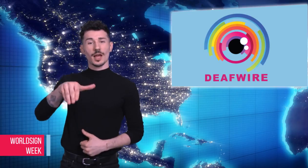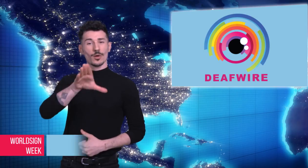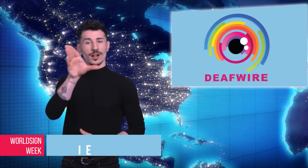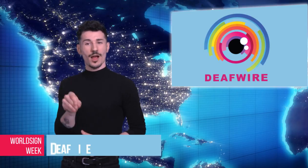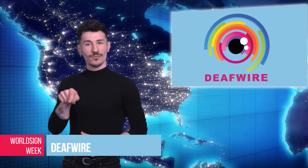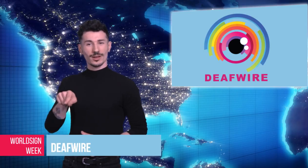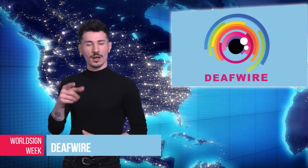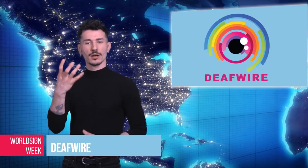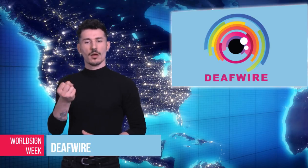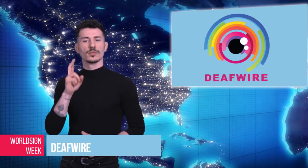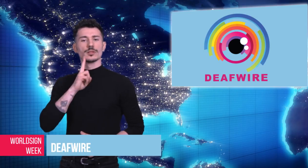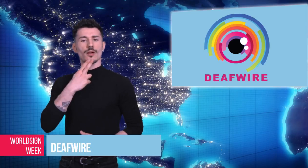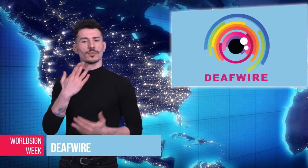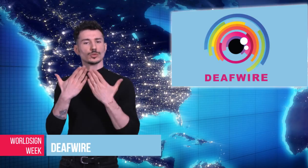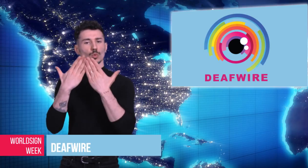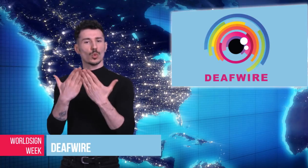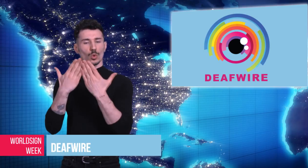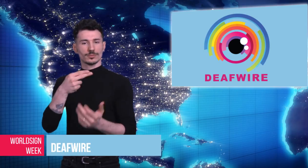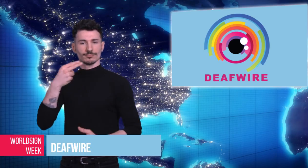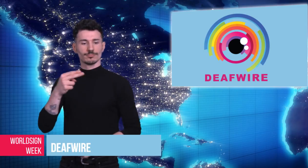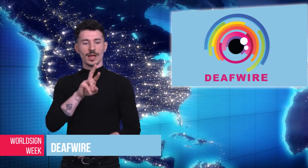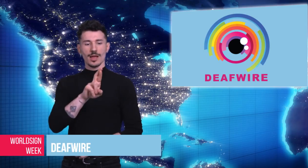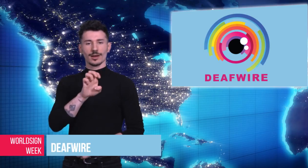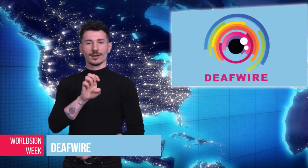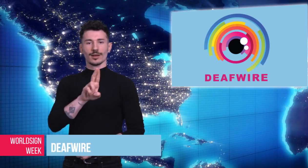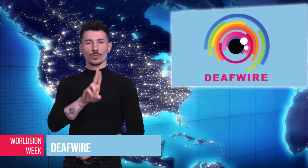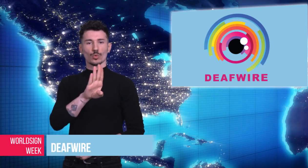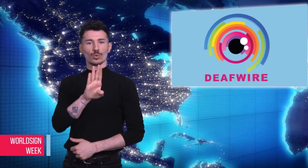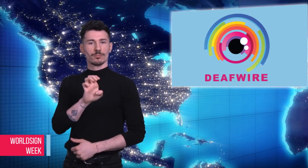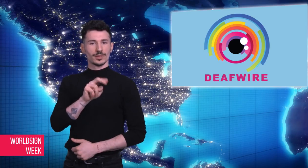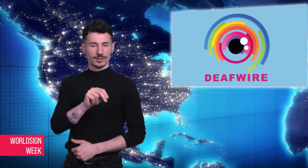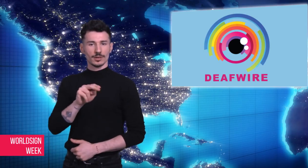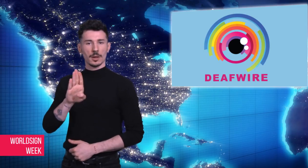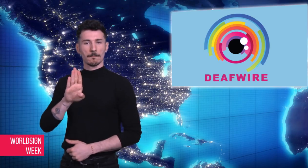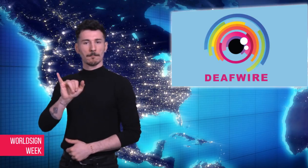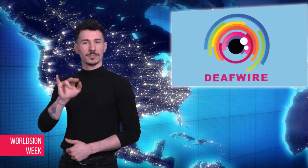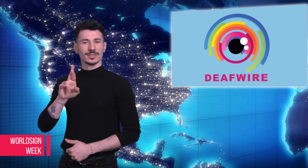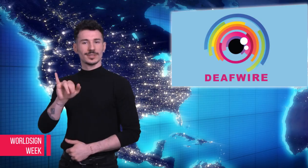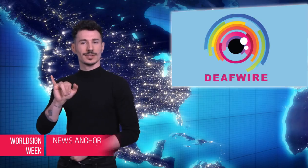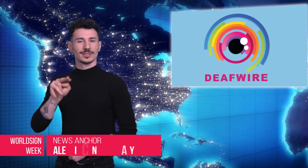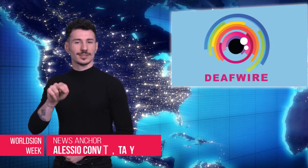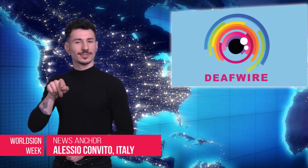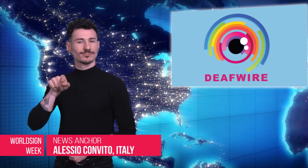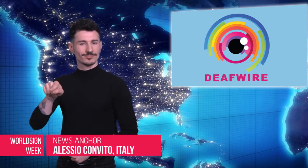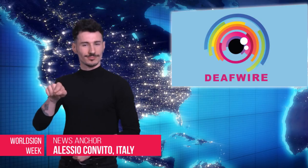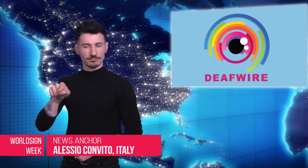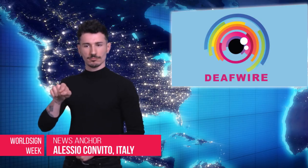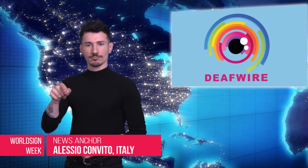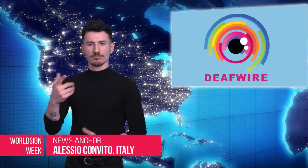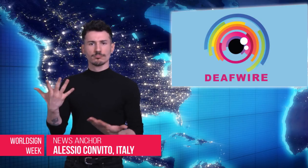Alessio: Reuben Birin Special School for the Hearing Impaired